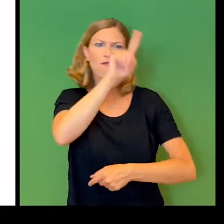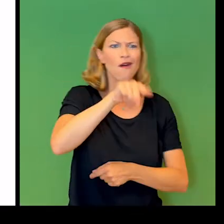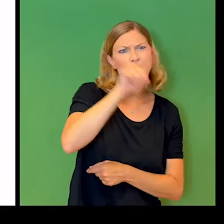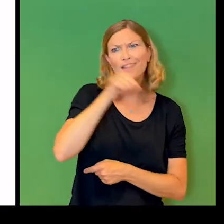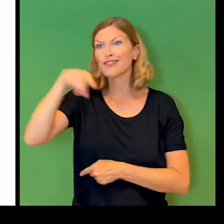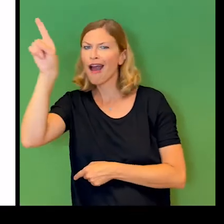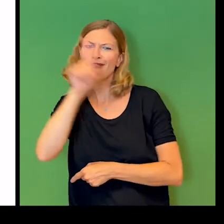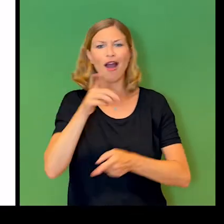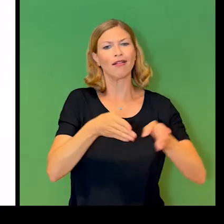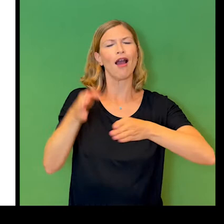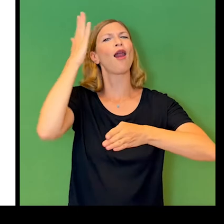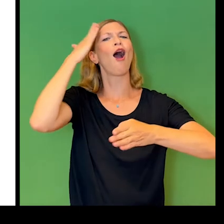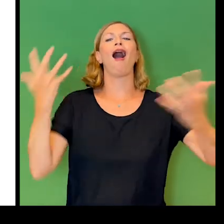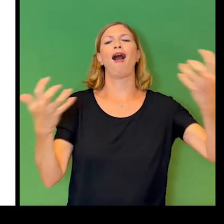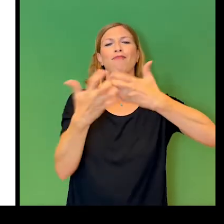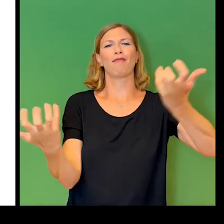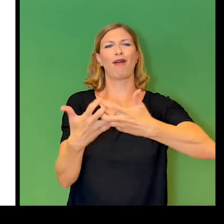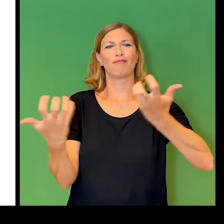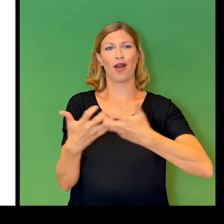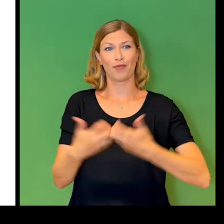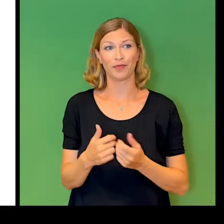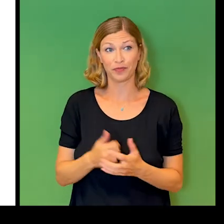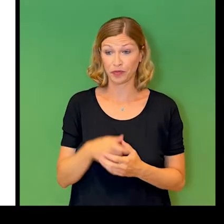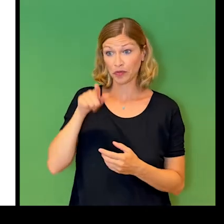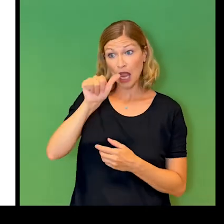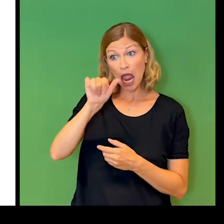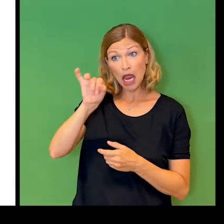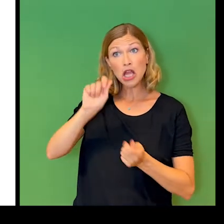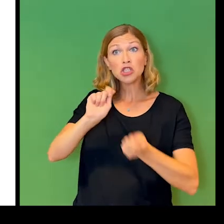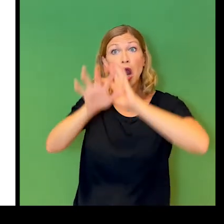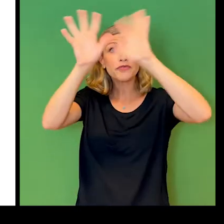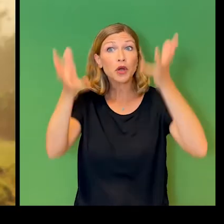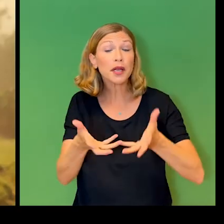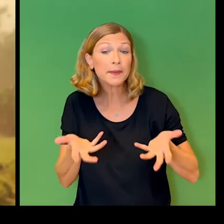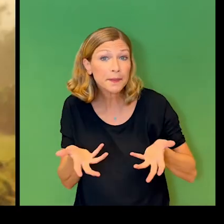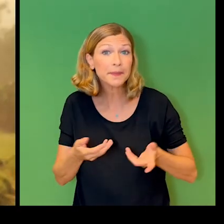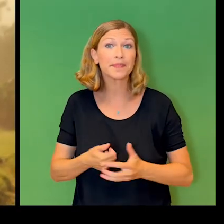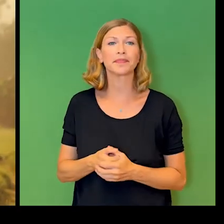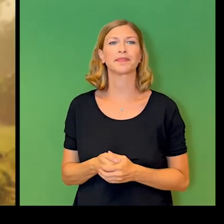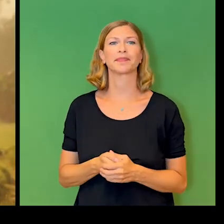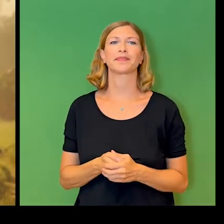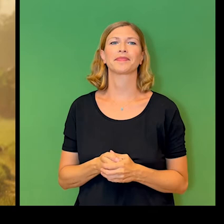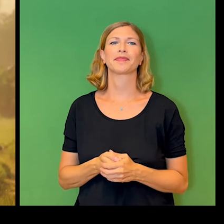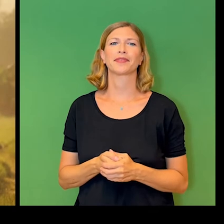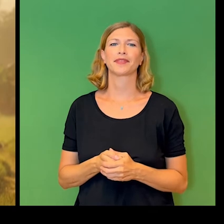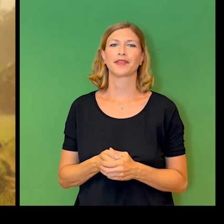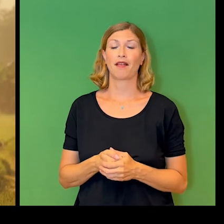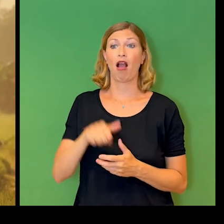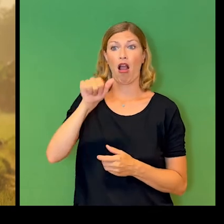How is AI changing the world? Two of the ways in which is helping us change